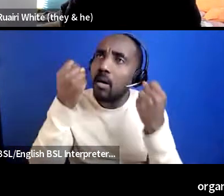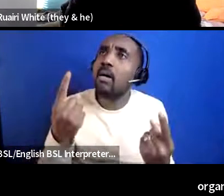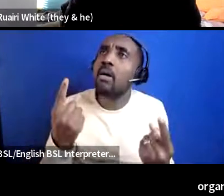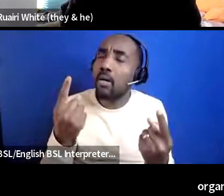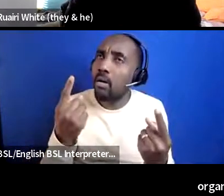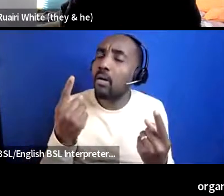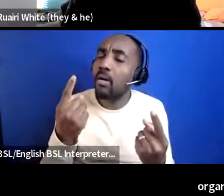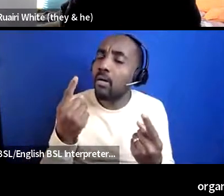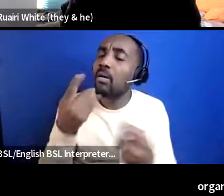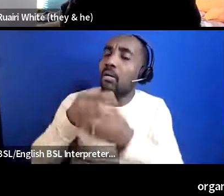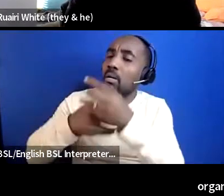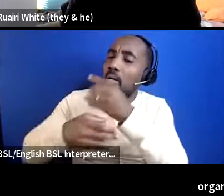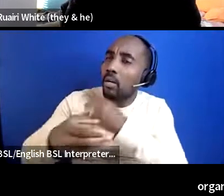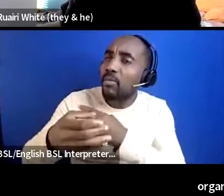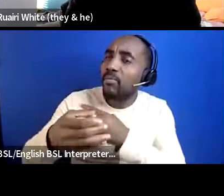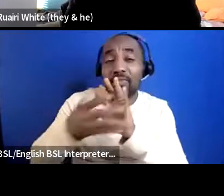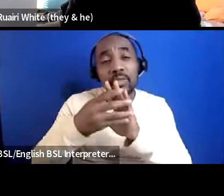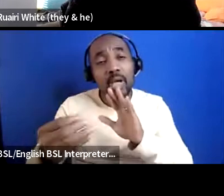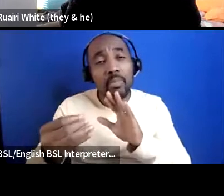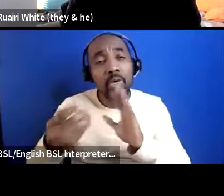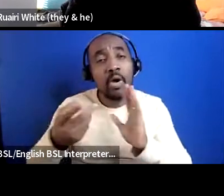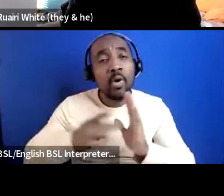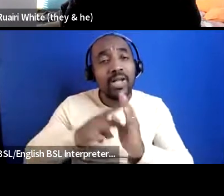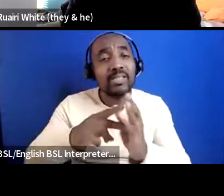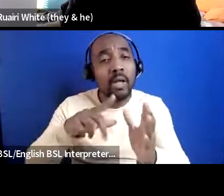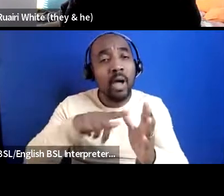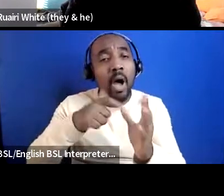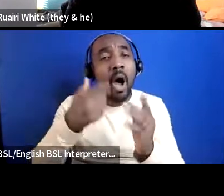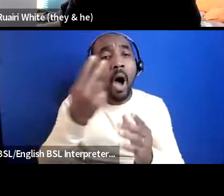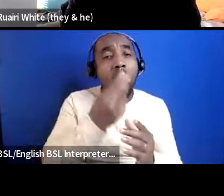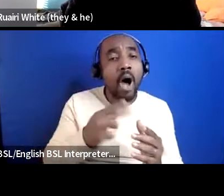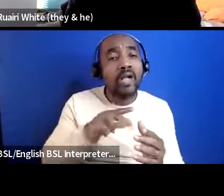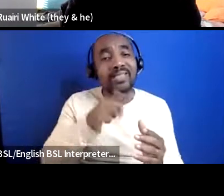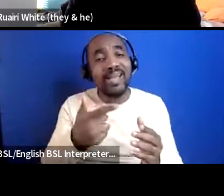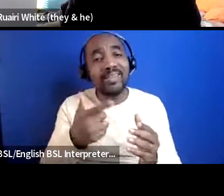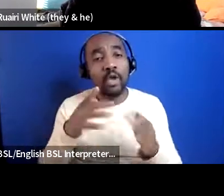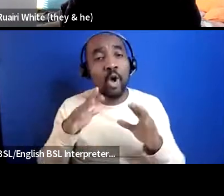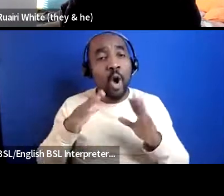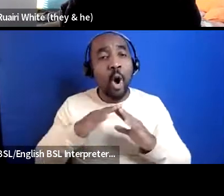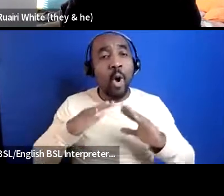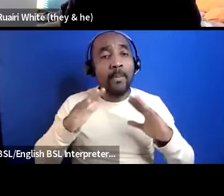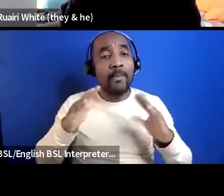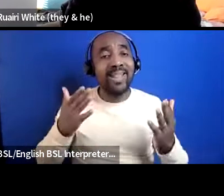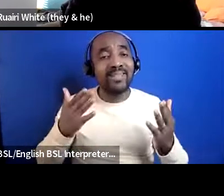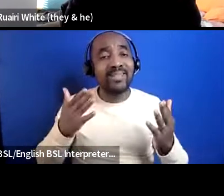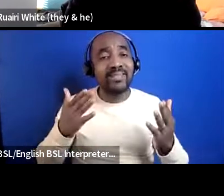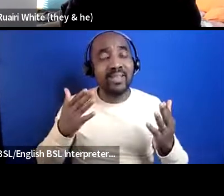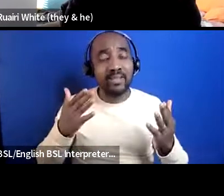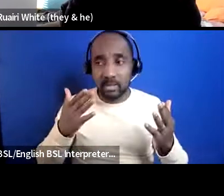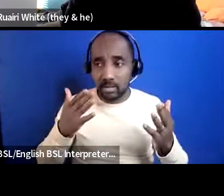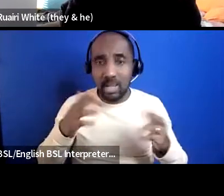an organization like uh arts and homelessness international um which are very very committed